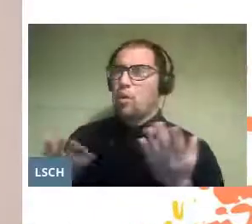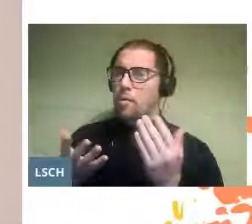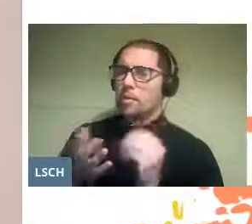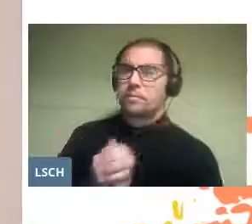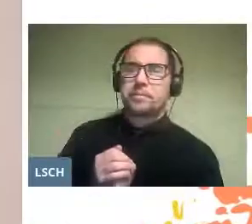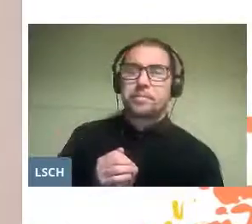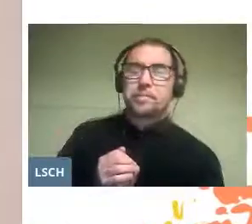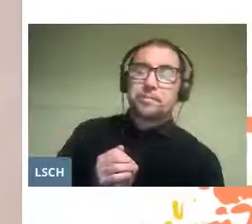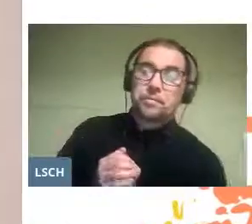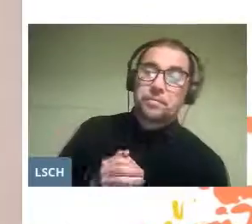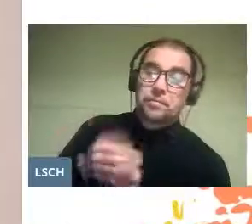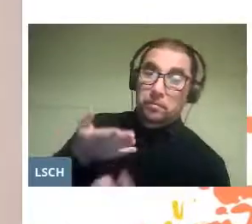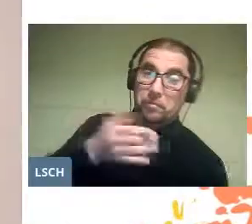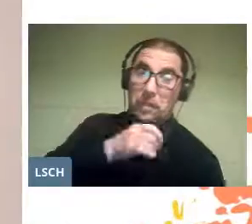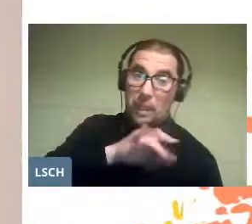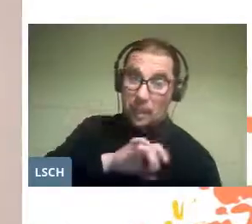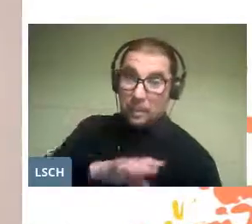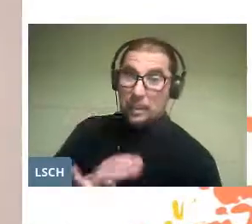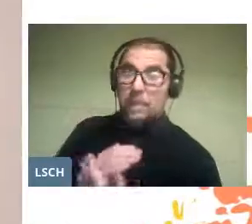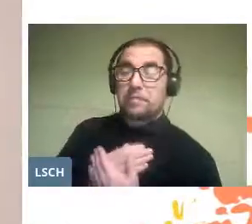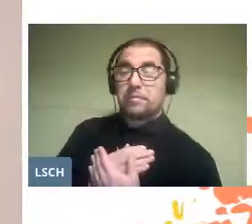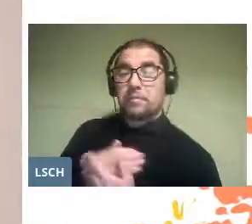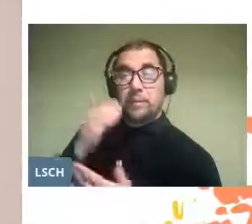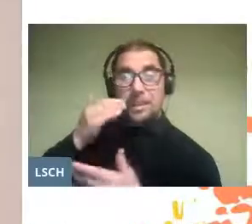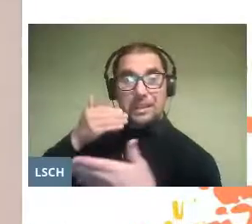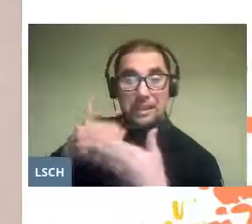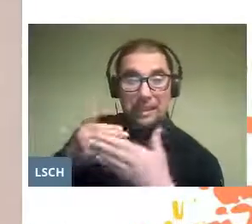We are in Chile on the threshold of a new era.